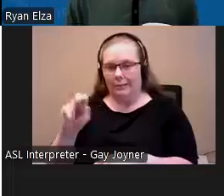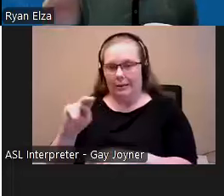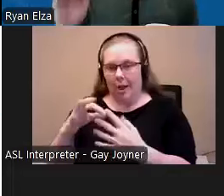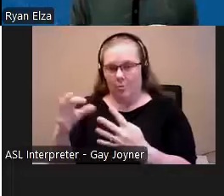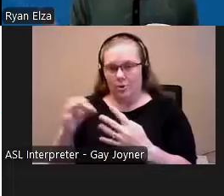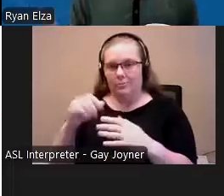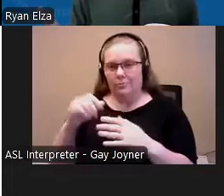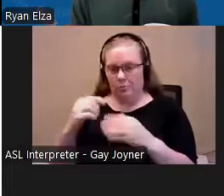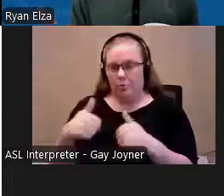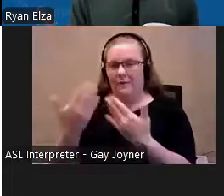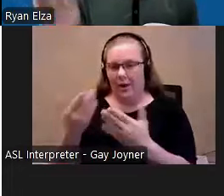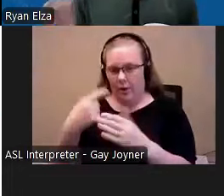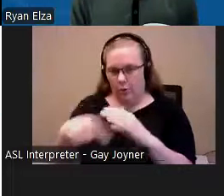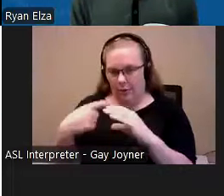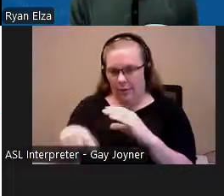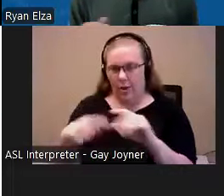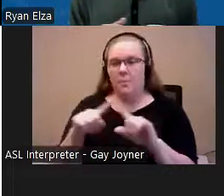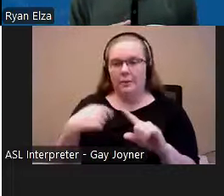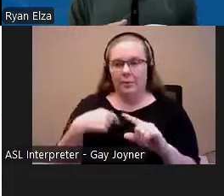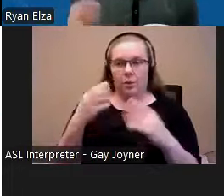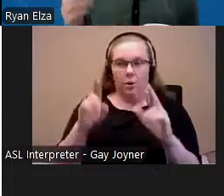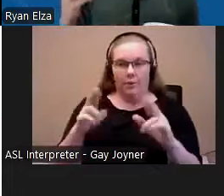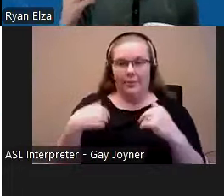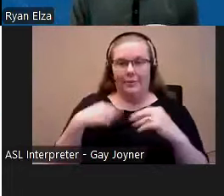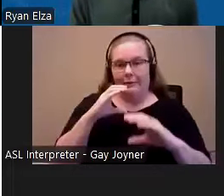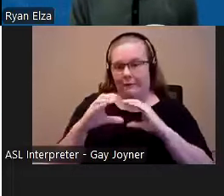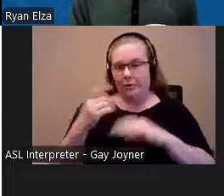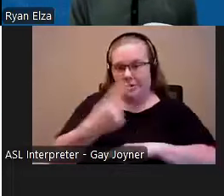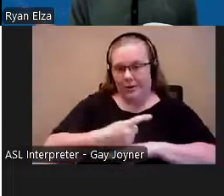also hope that today's conversation is really active, so please use the chat throughout the